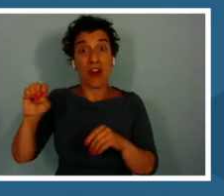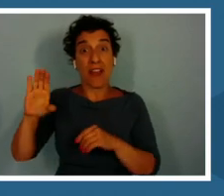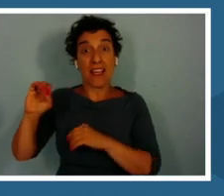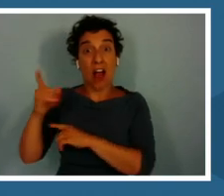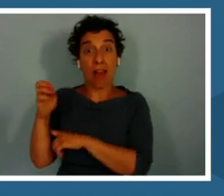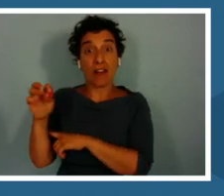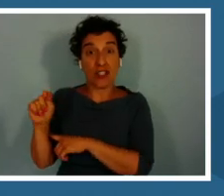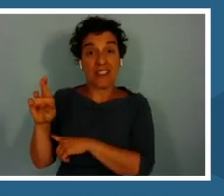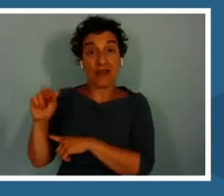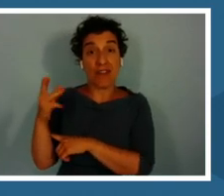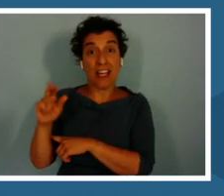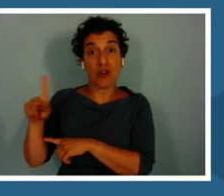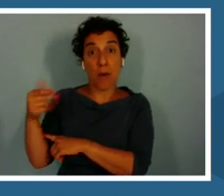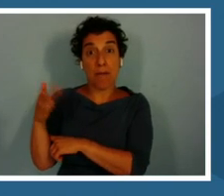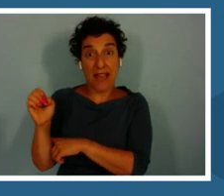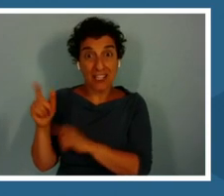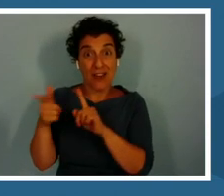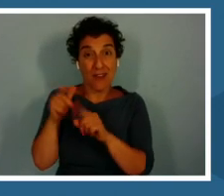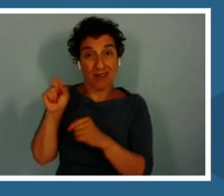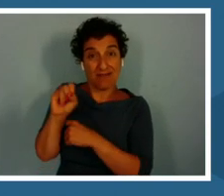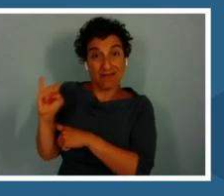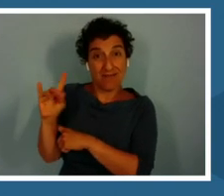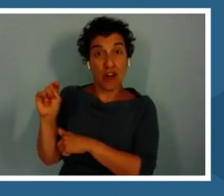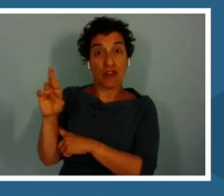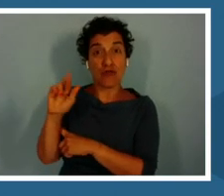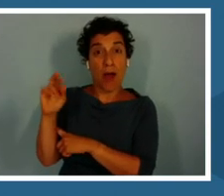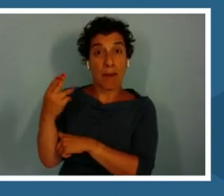the Smithsonian Tropical Research Institute in Panama.